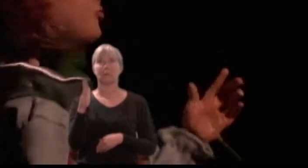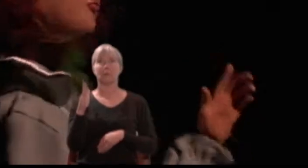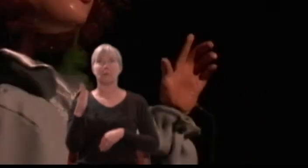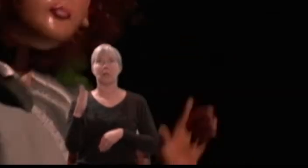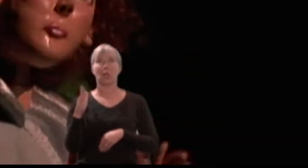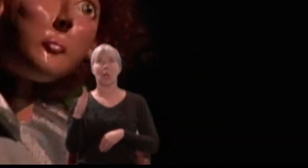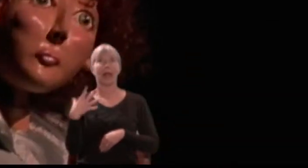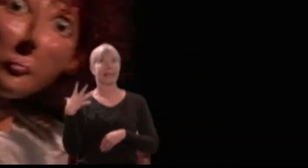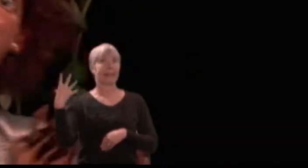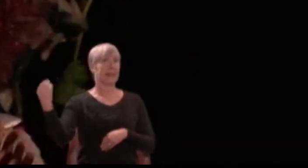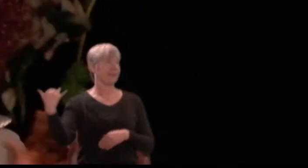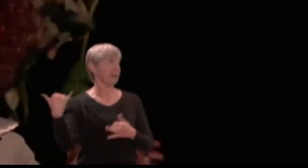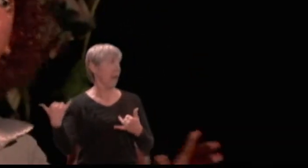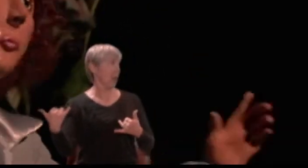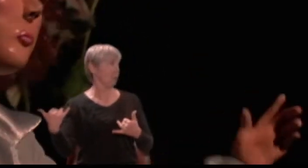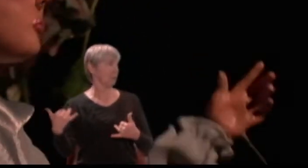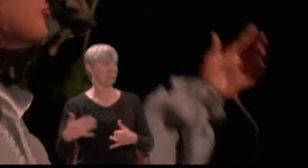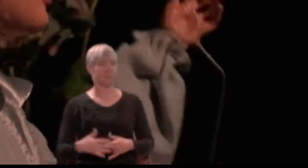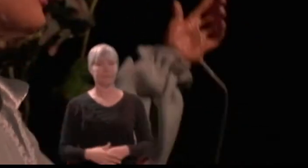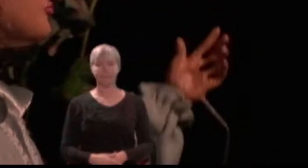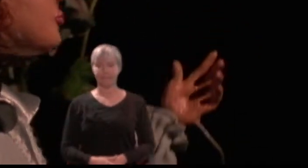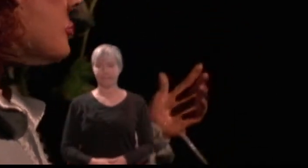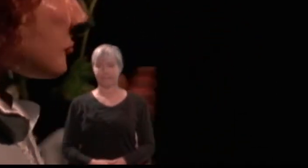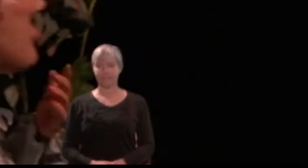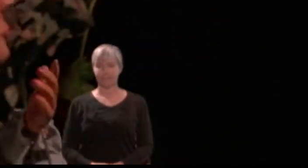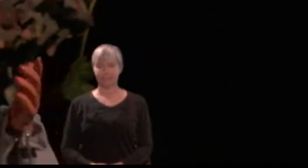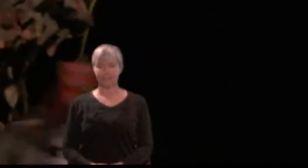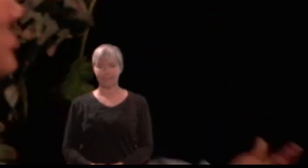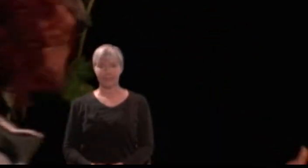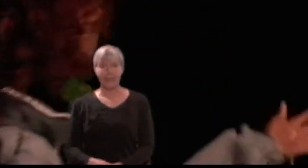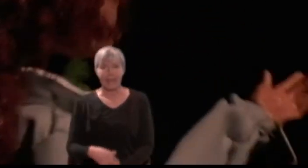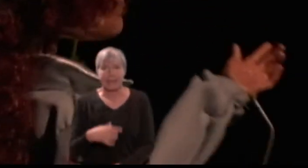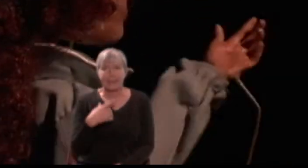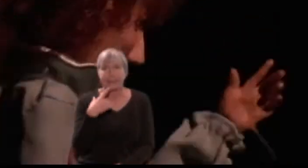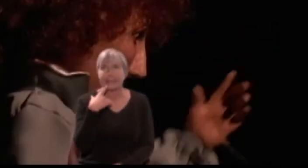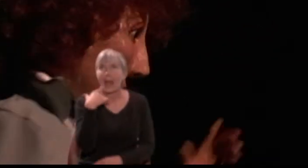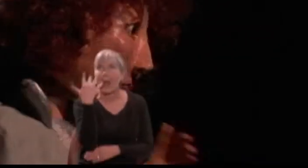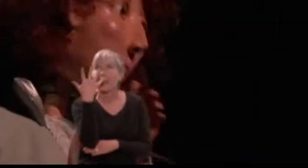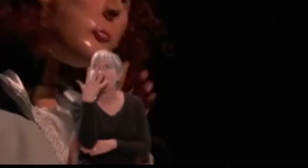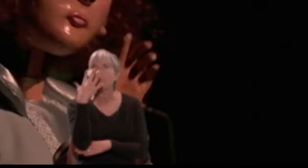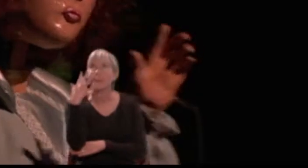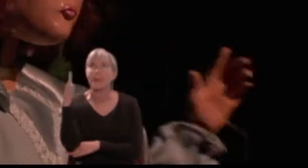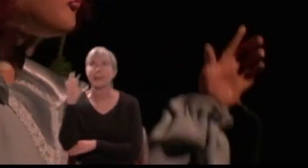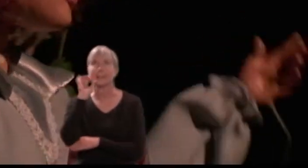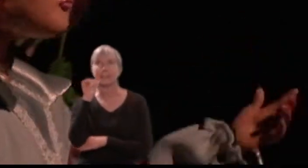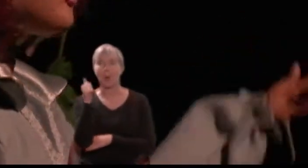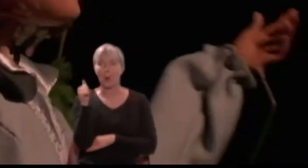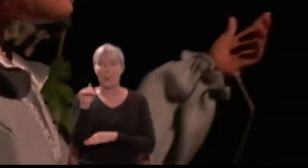tell him of fair Hermia' s flight, then to the wood will he tomorrow night pursue her.